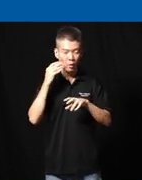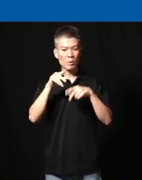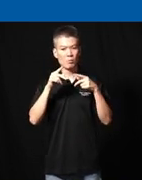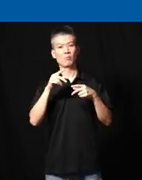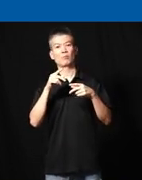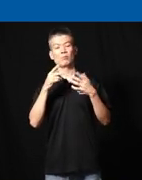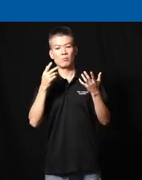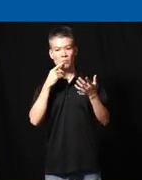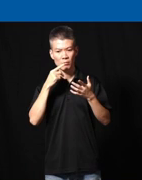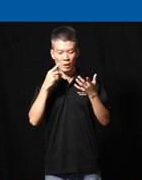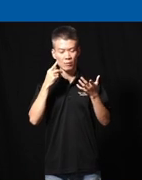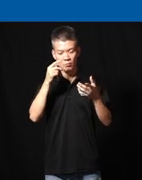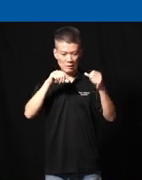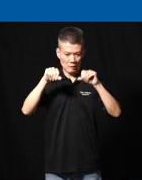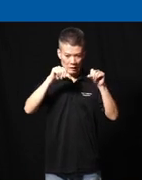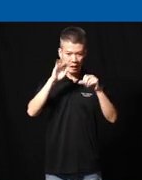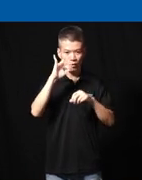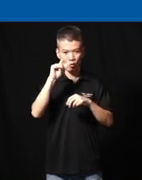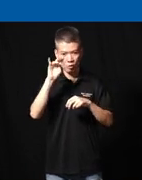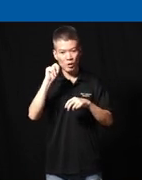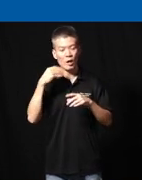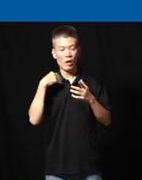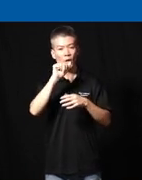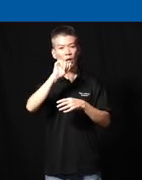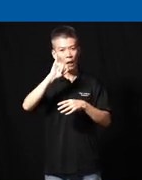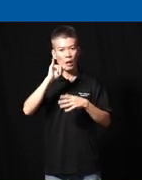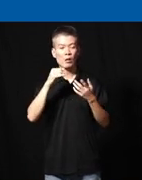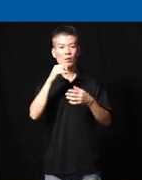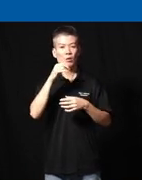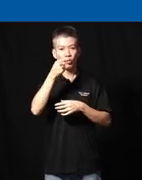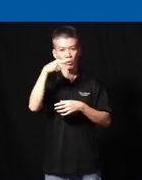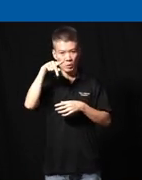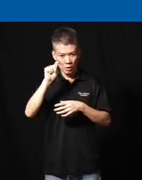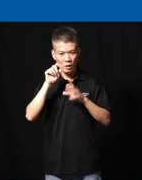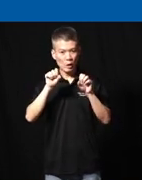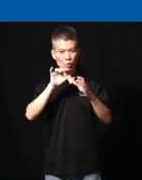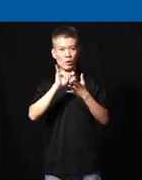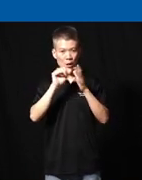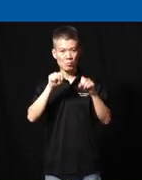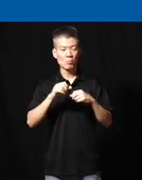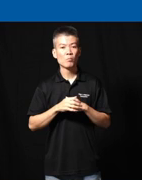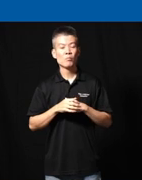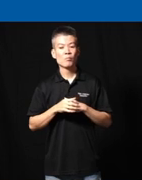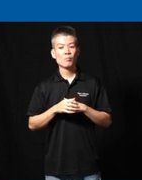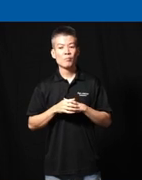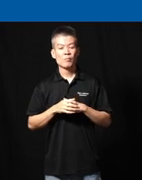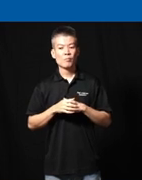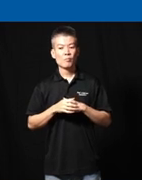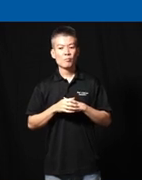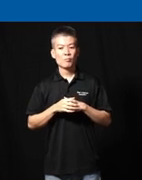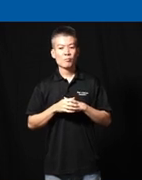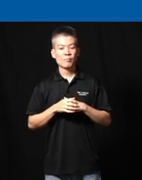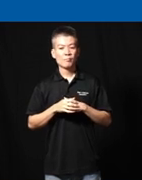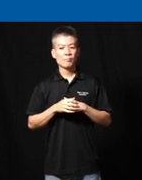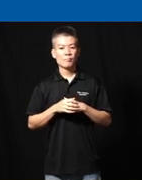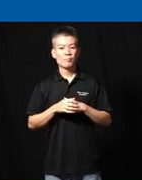this is science science fiction right now we have all these AI tools gpts that can do that and so